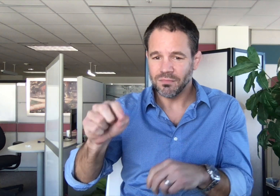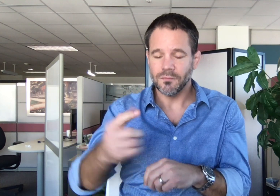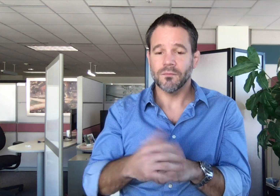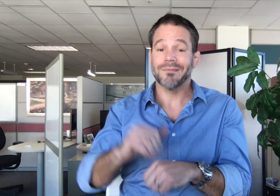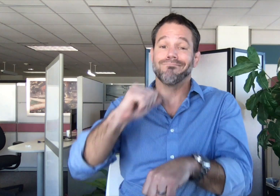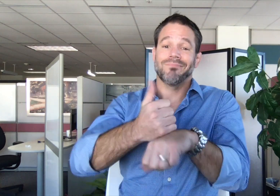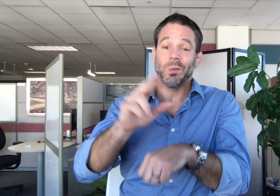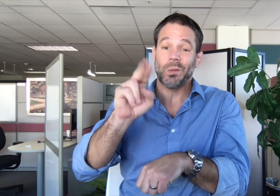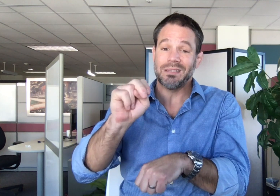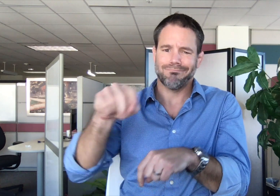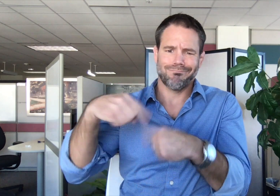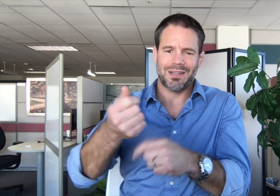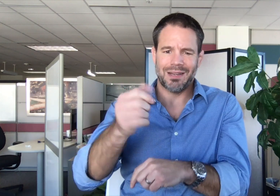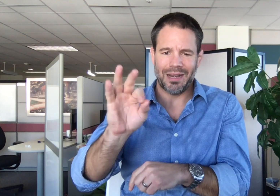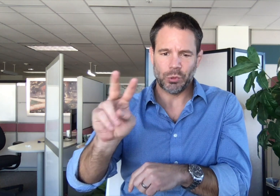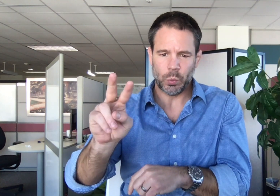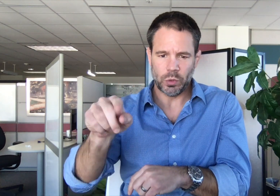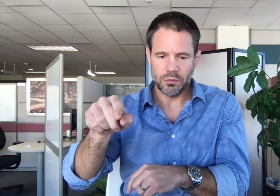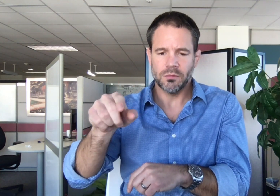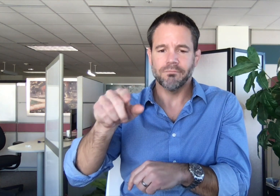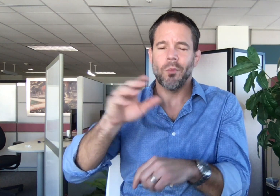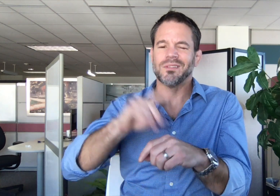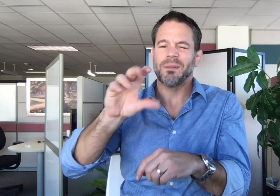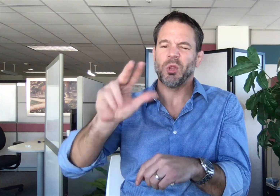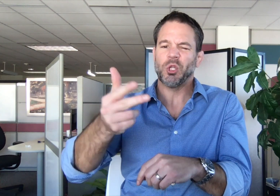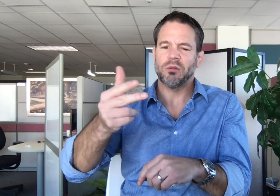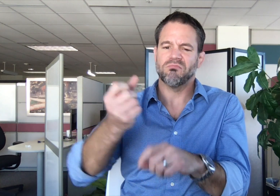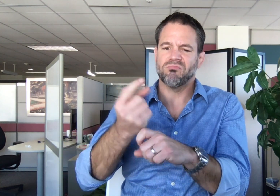commemorated on December 3rd by the United Nations since 1992,